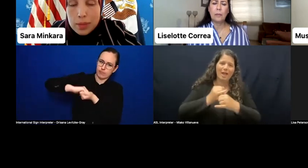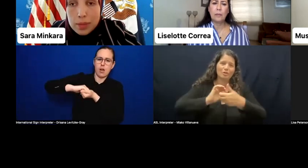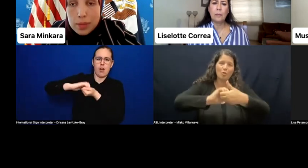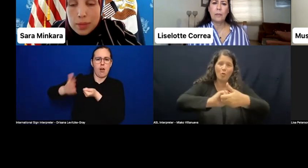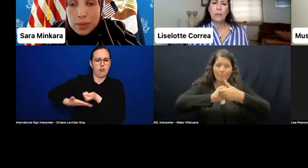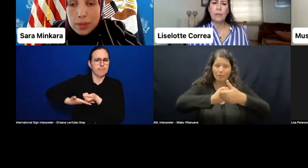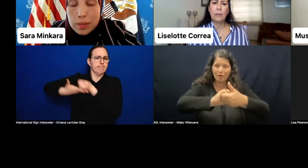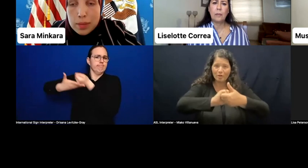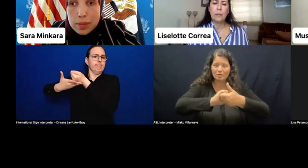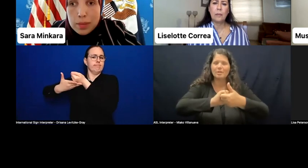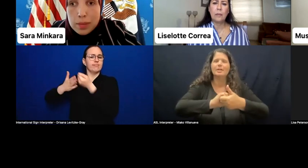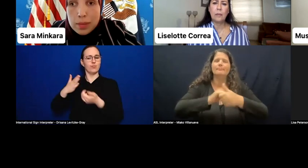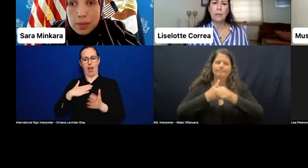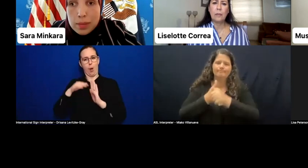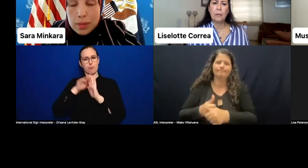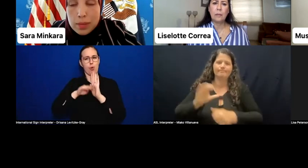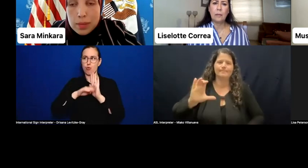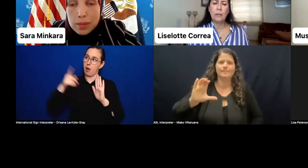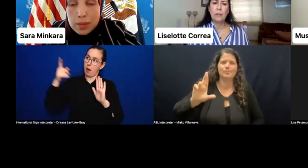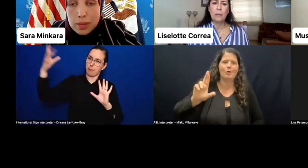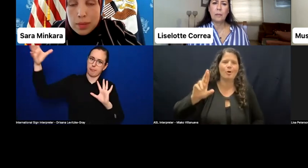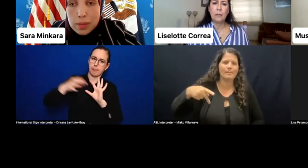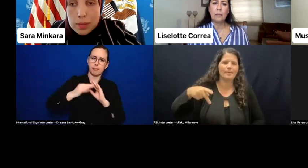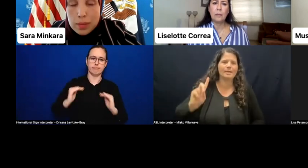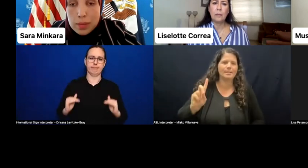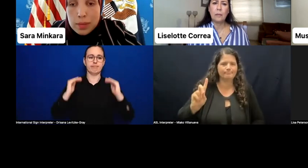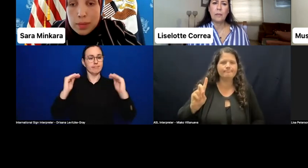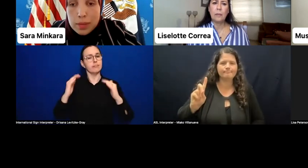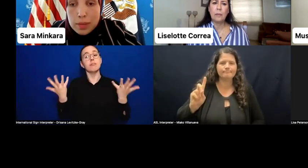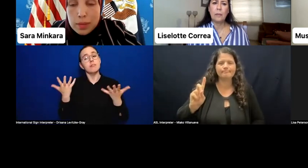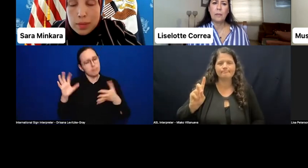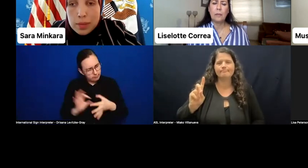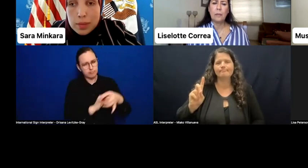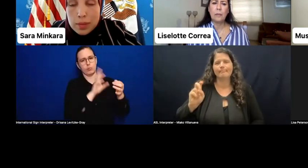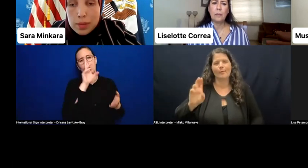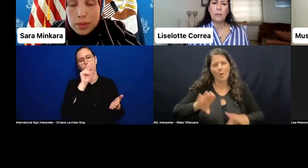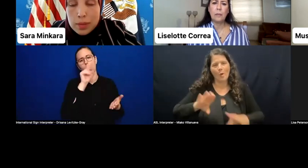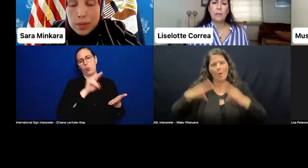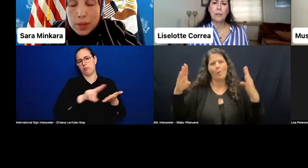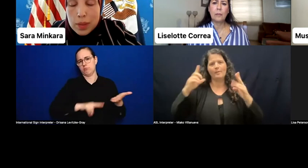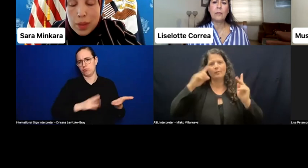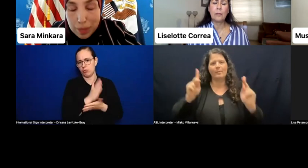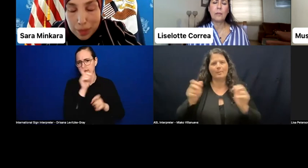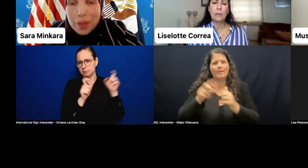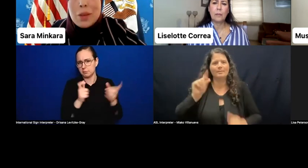in line with CRPD and are open to people with disabilities. Thank you.